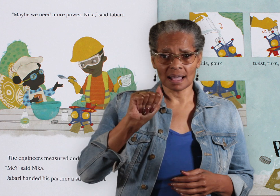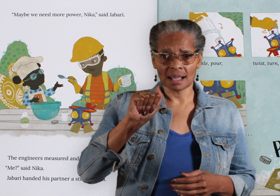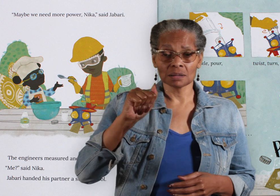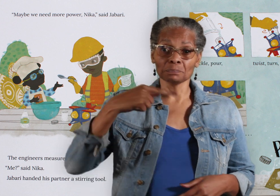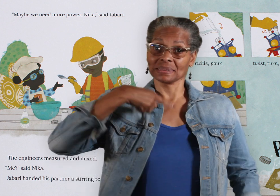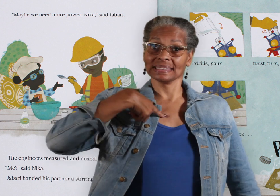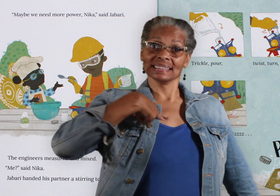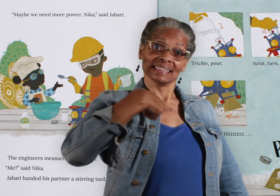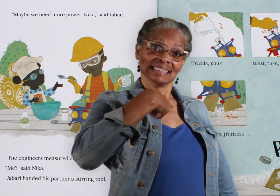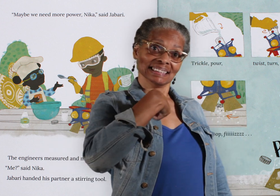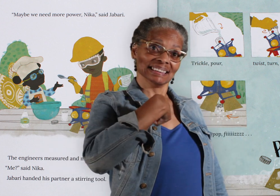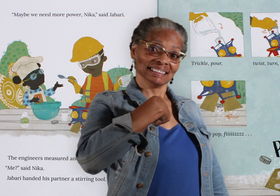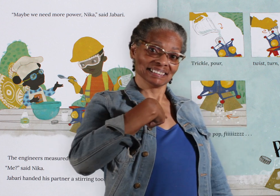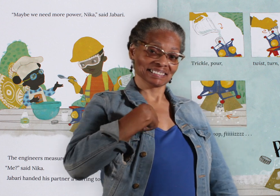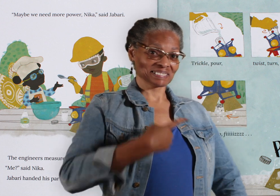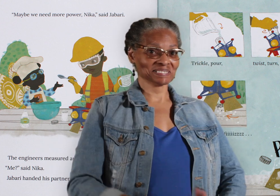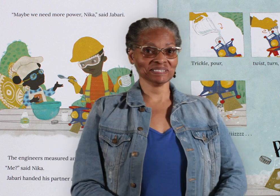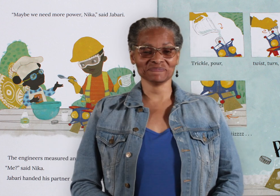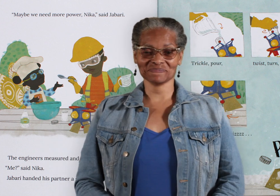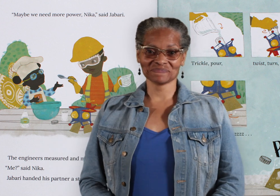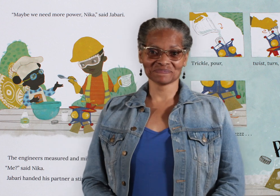"Me?" said Nika.